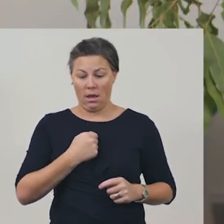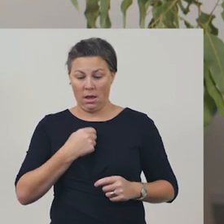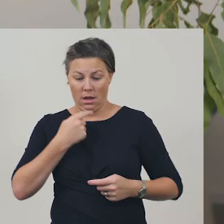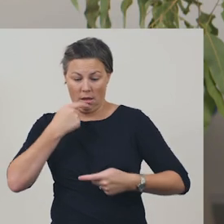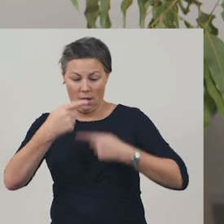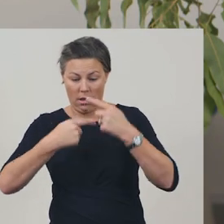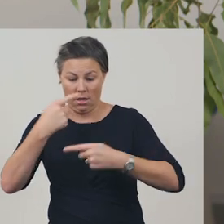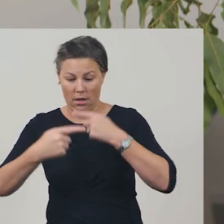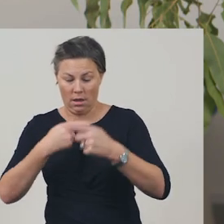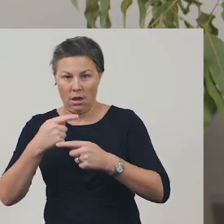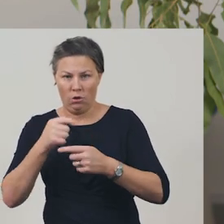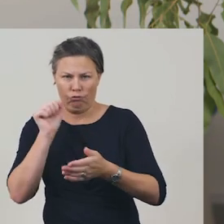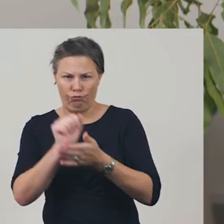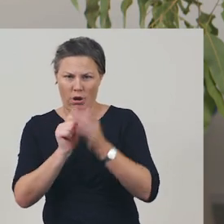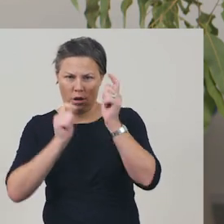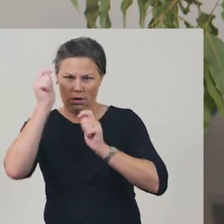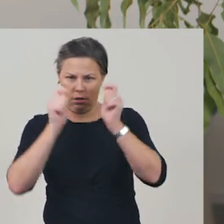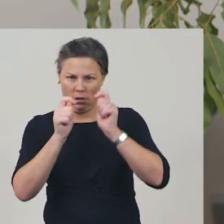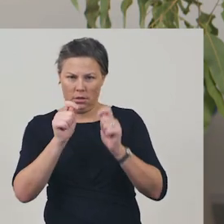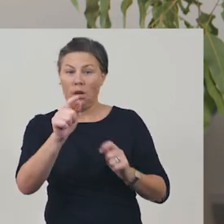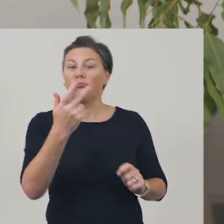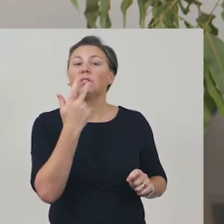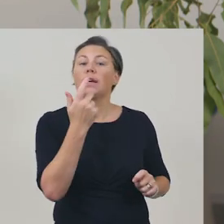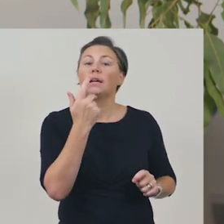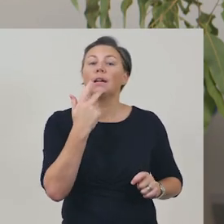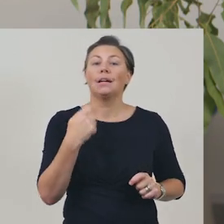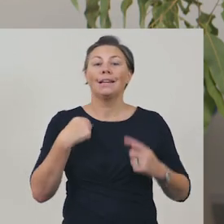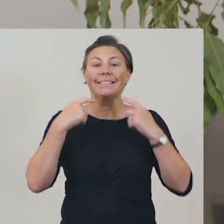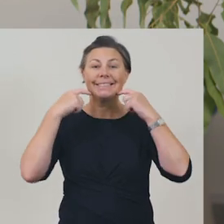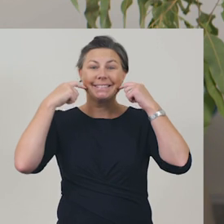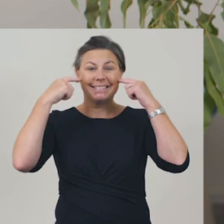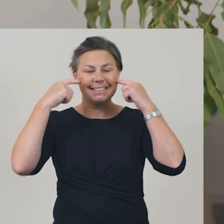For instance, when I smile, this expresses happiness.